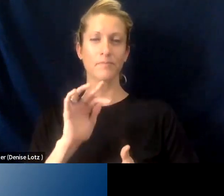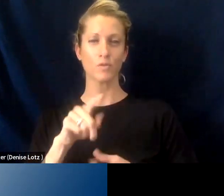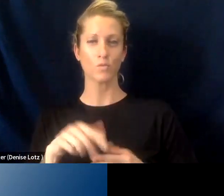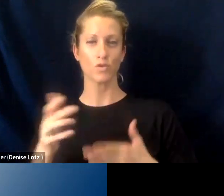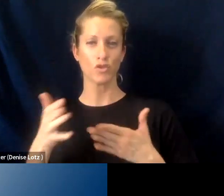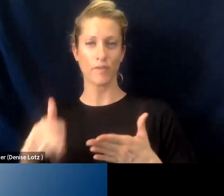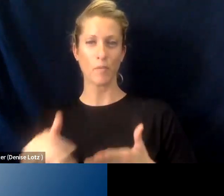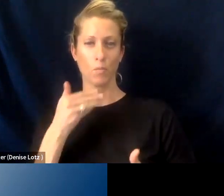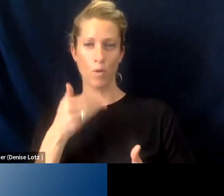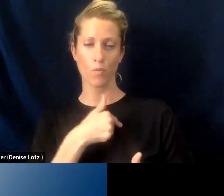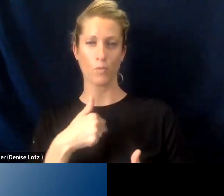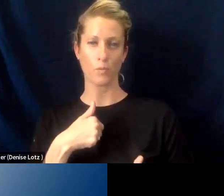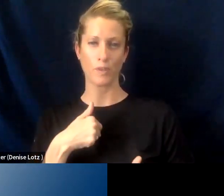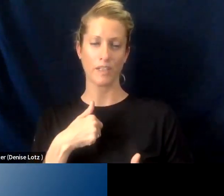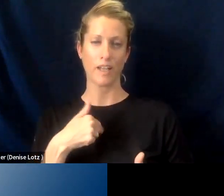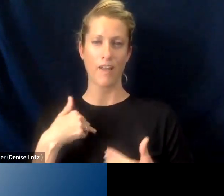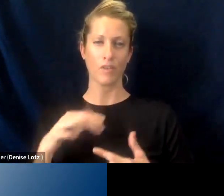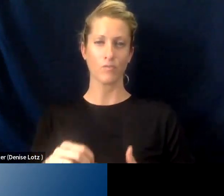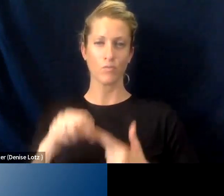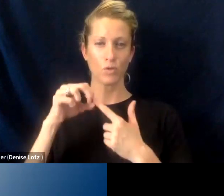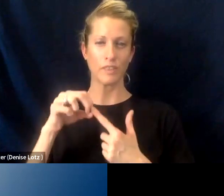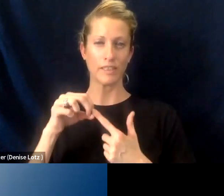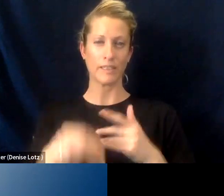And so we present a unique capacity to be able to do that.